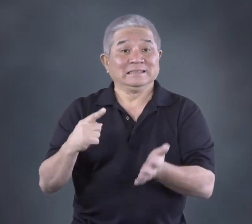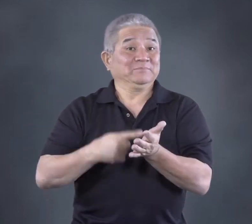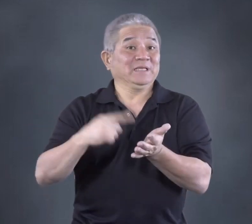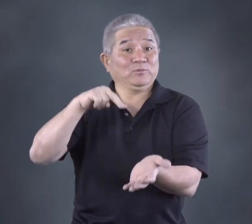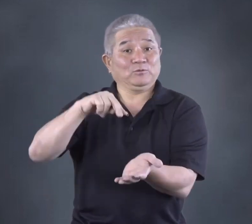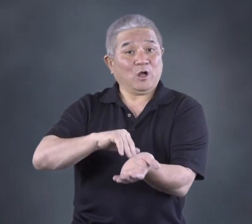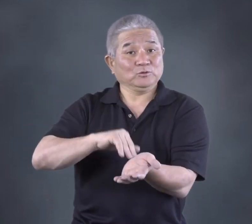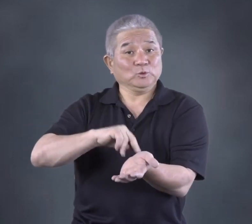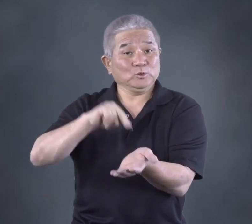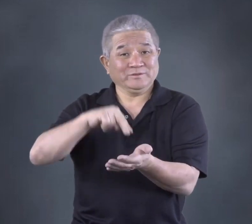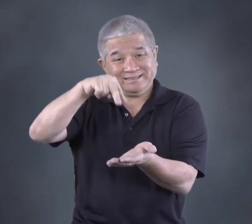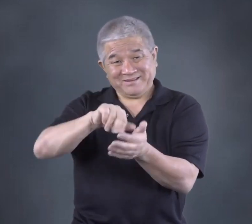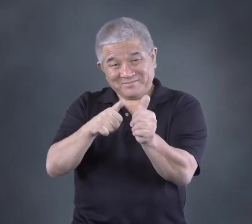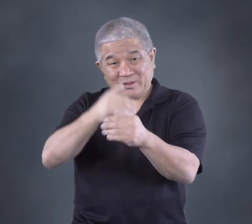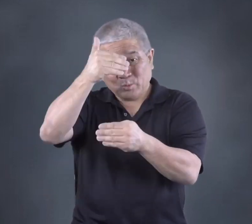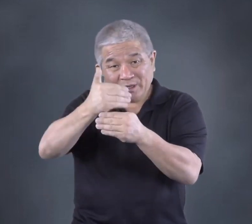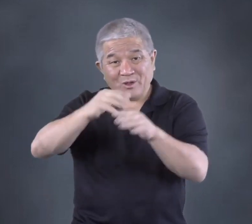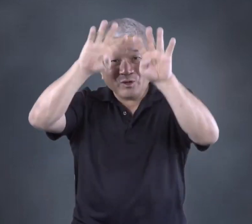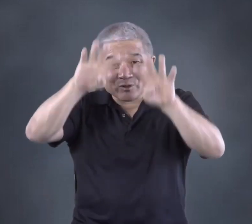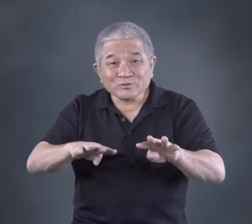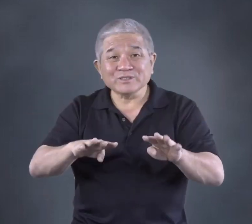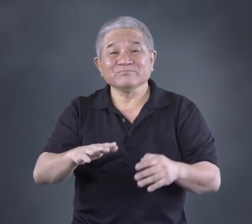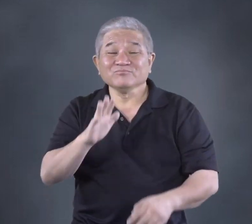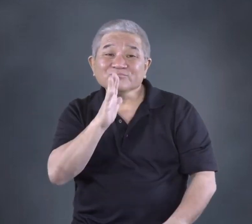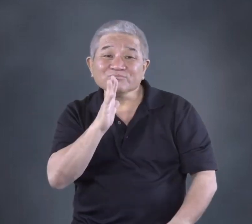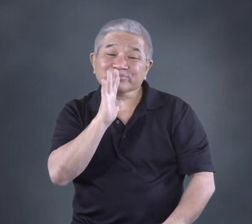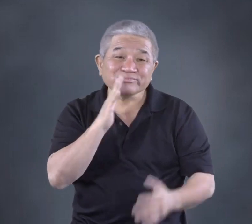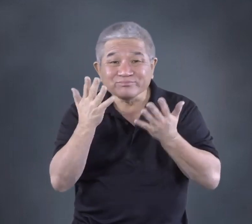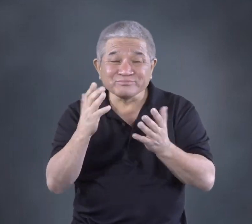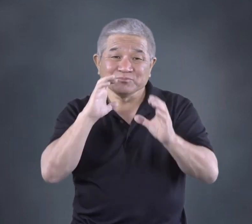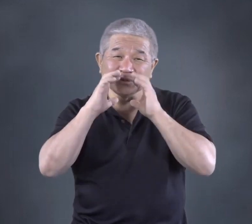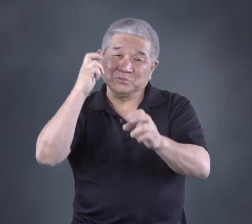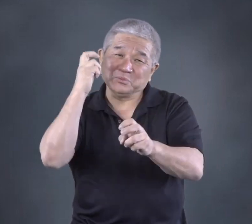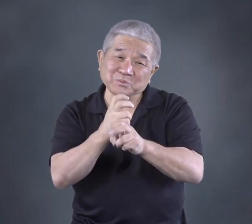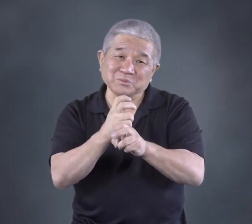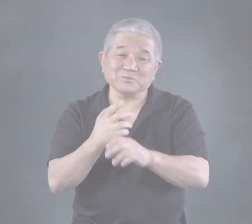and may talk to you from behind a window or curtain, so it may be harder to communicate.